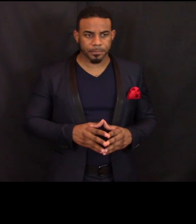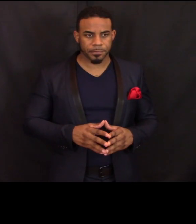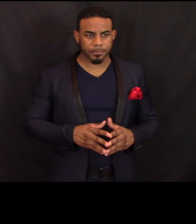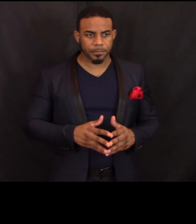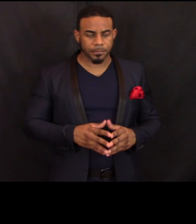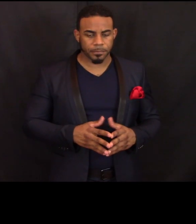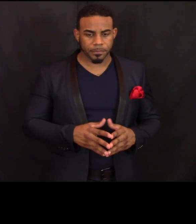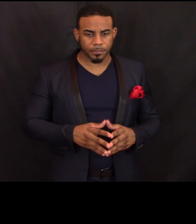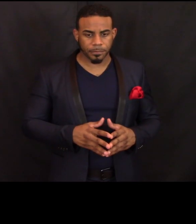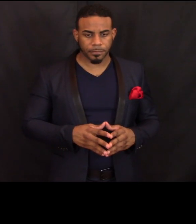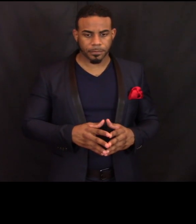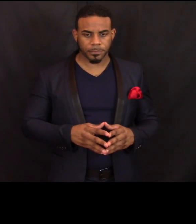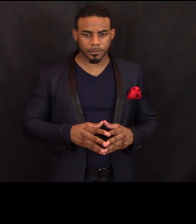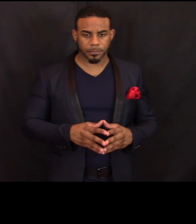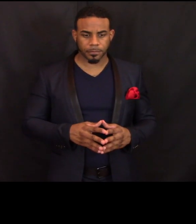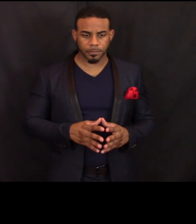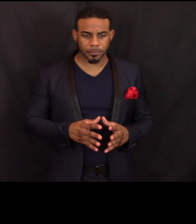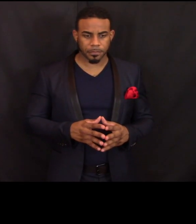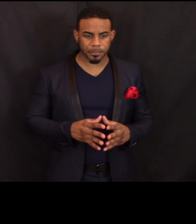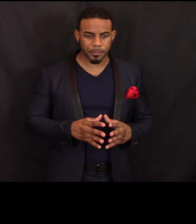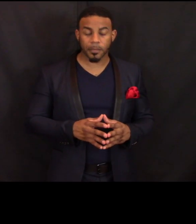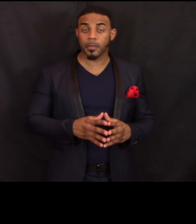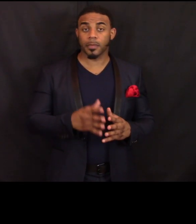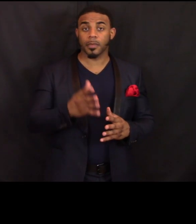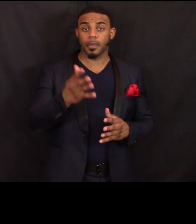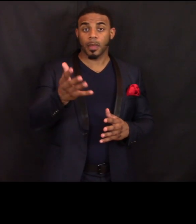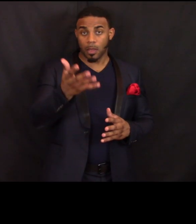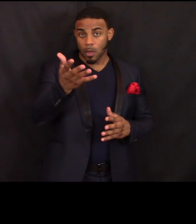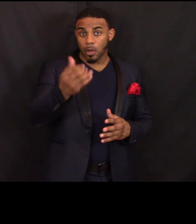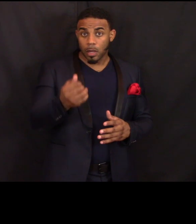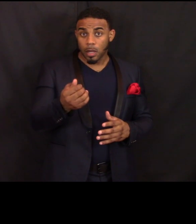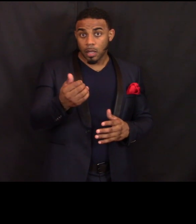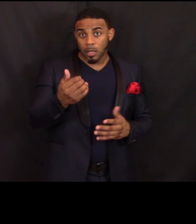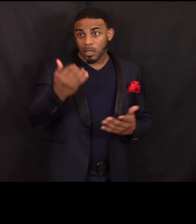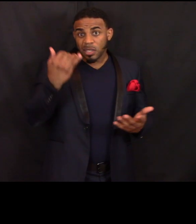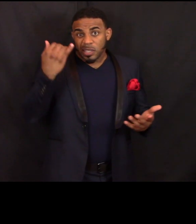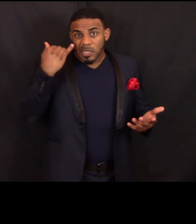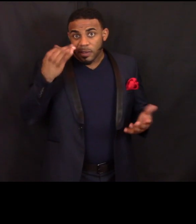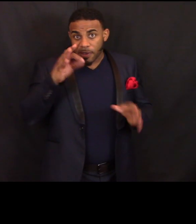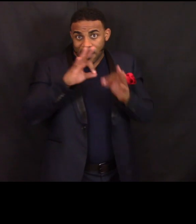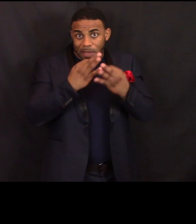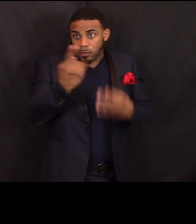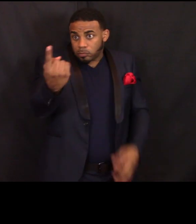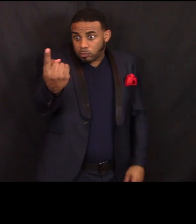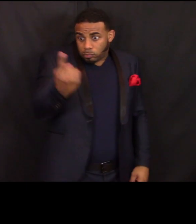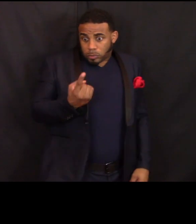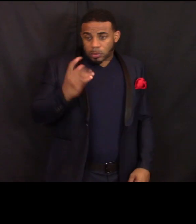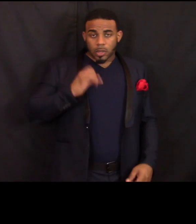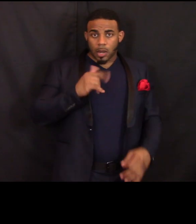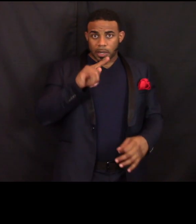So a family that comes to our tax site has to meet income eligibility guidelines.